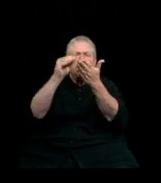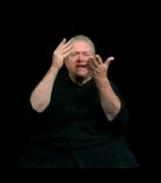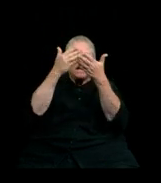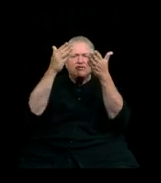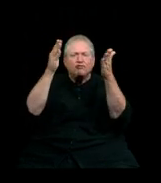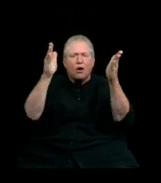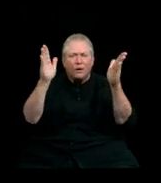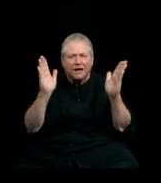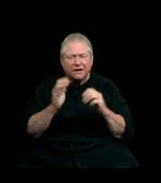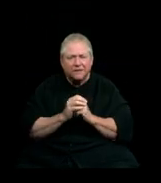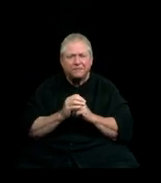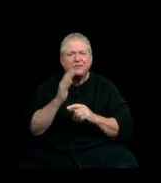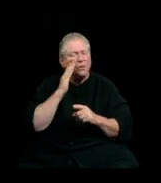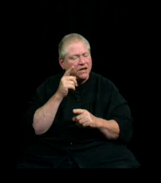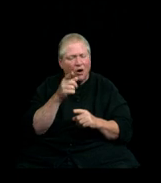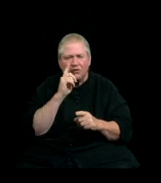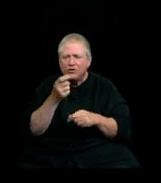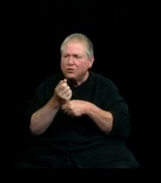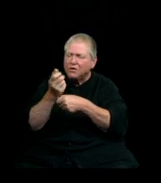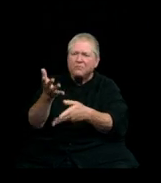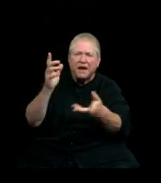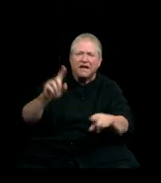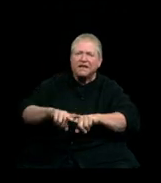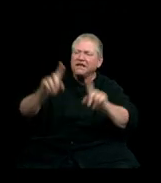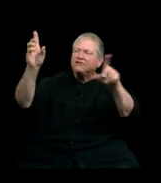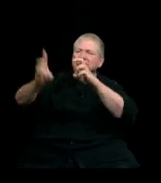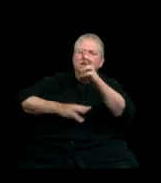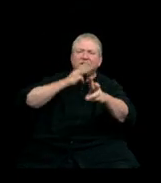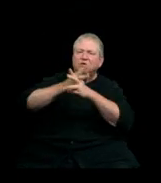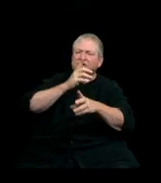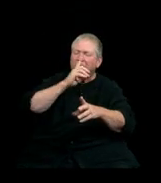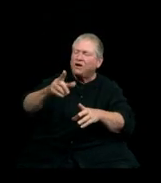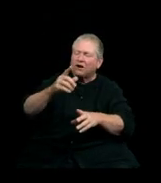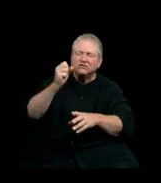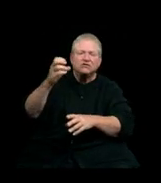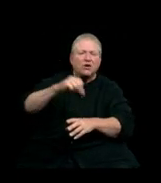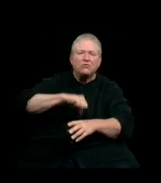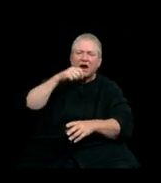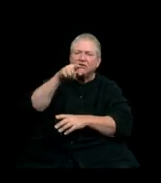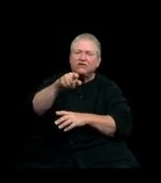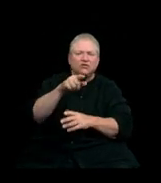We know you will be making a difference in the world, and we are so very proud of you. Congratulations!